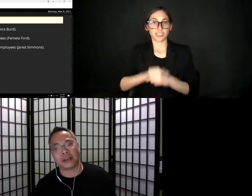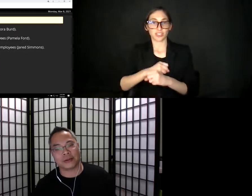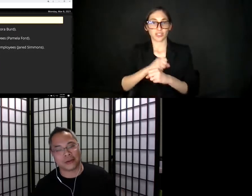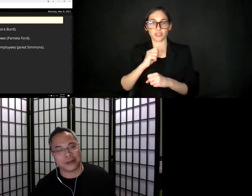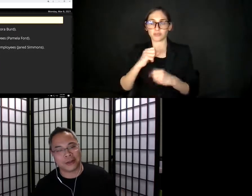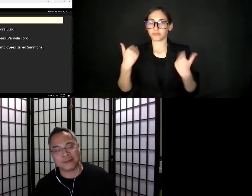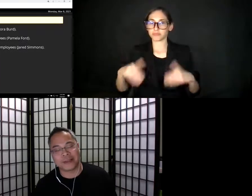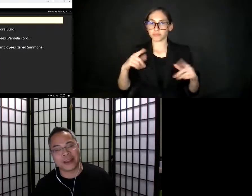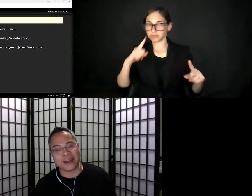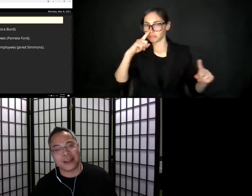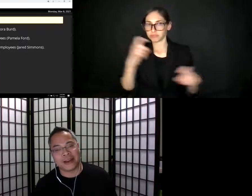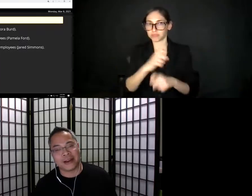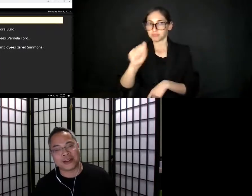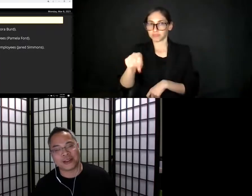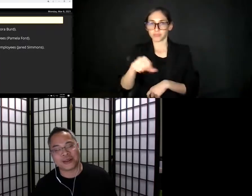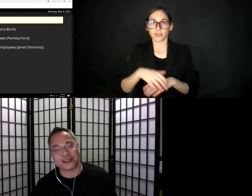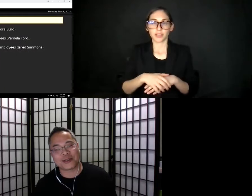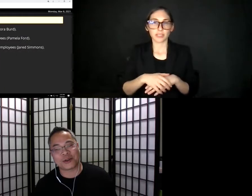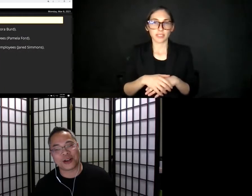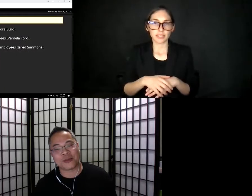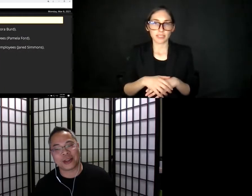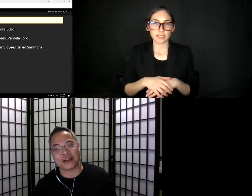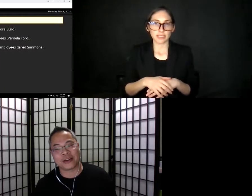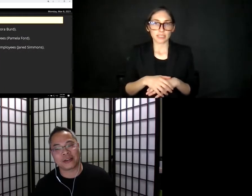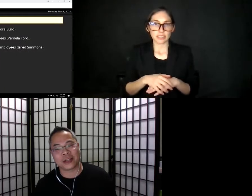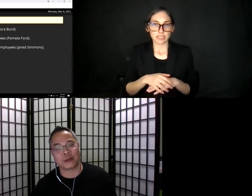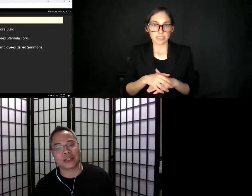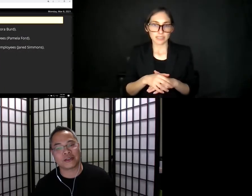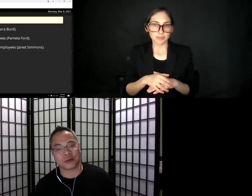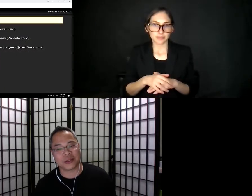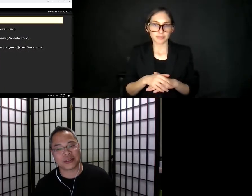Um, [snicker} uh, excuse me, this year is only complicated a labor-intensive process